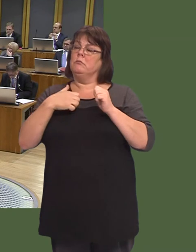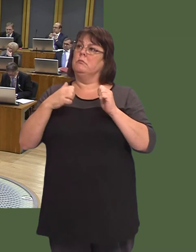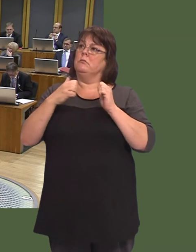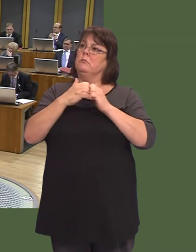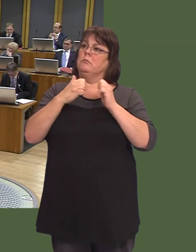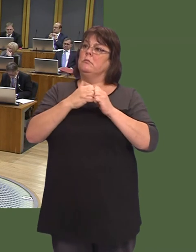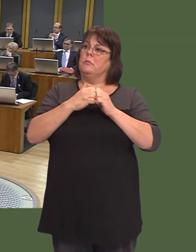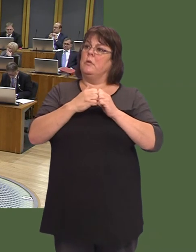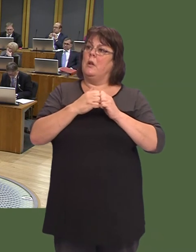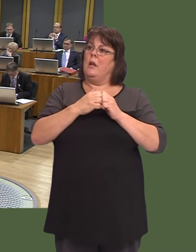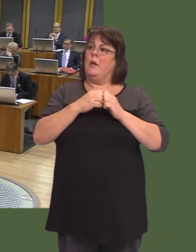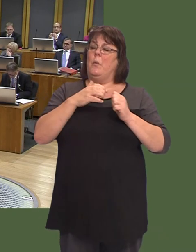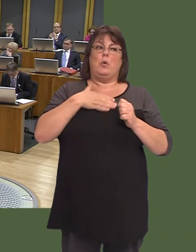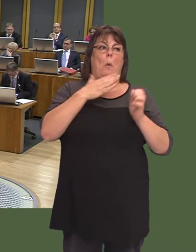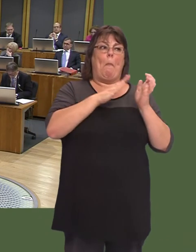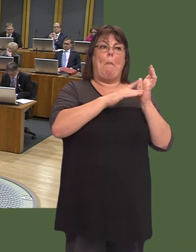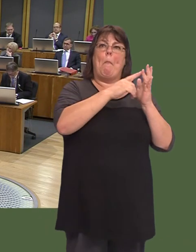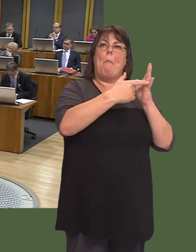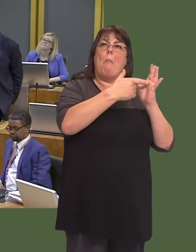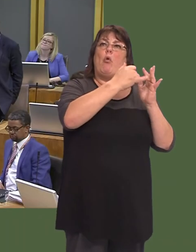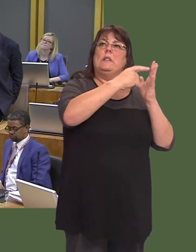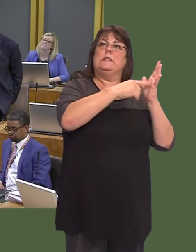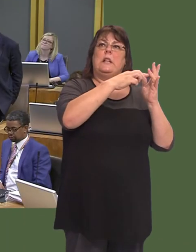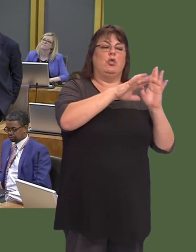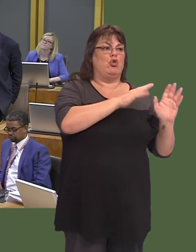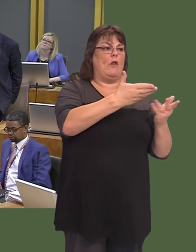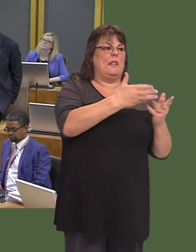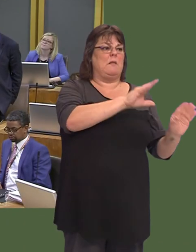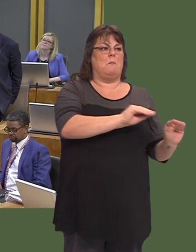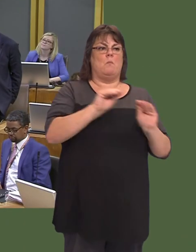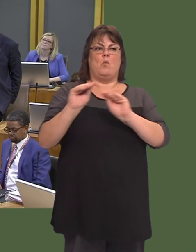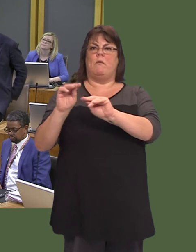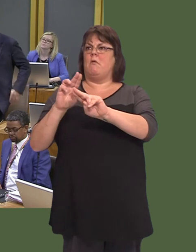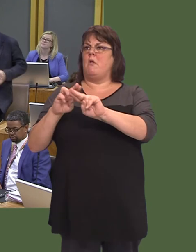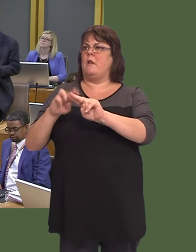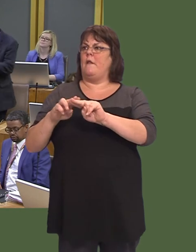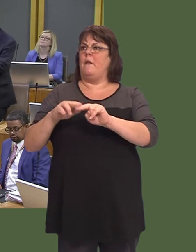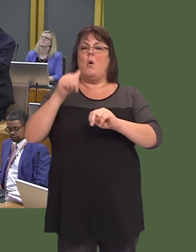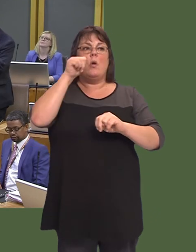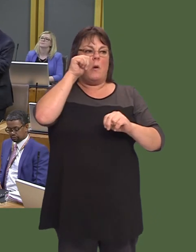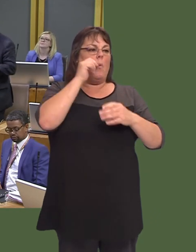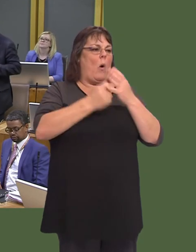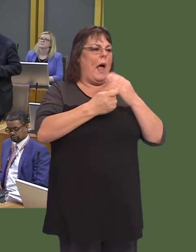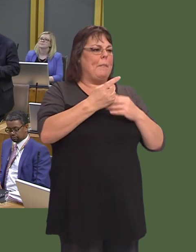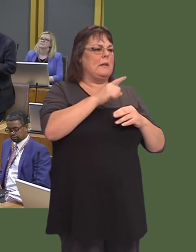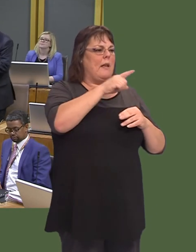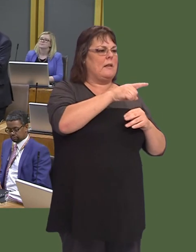centre being located in Cardiff and the possible losses of services at Morriston. We know that, when services move, others tend to follow them.